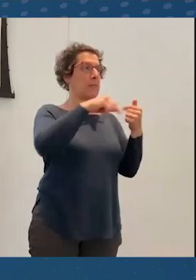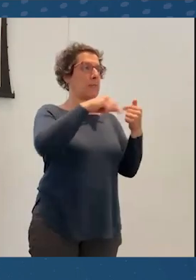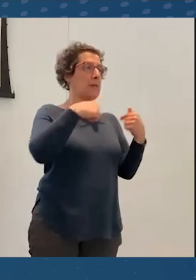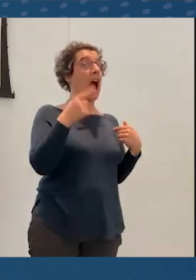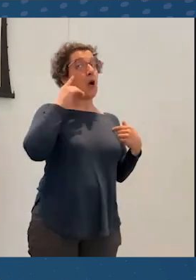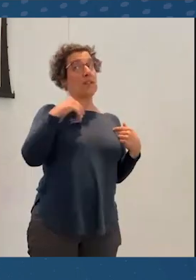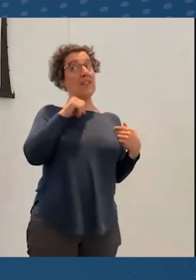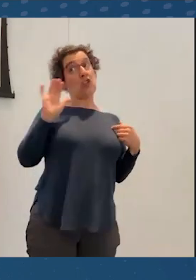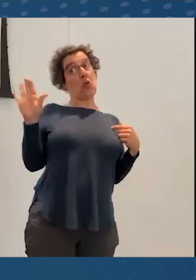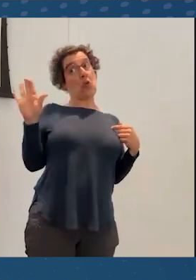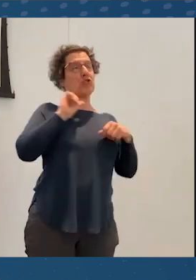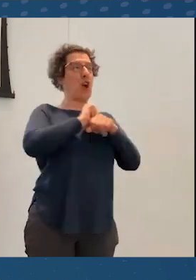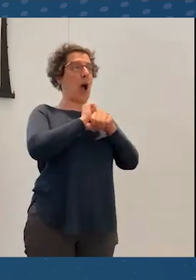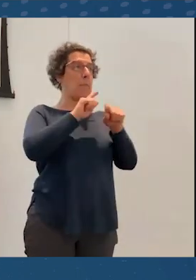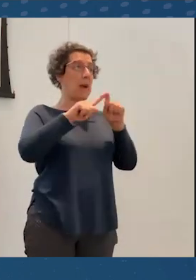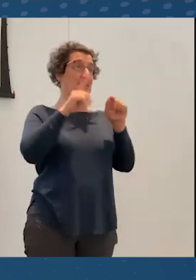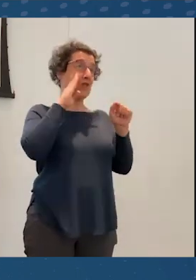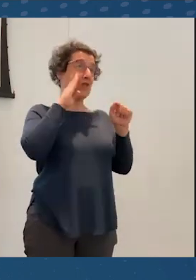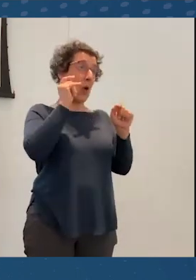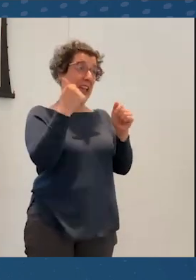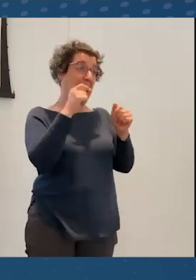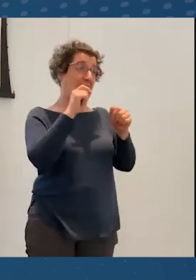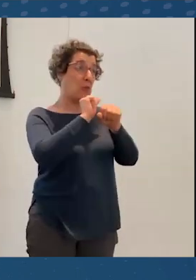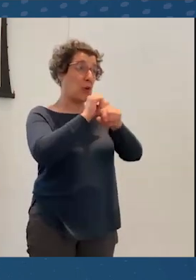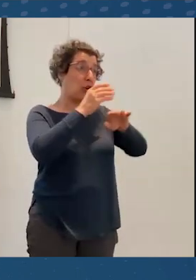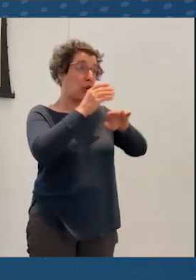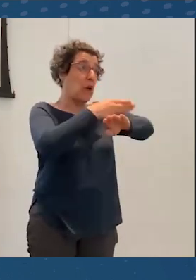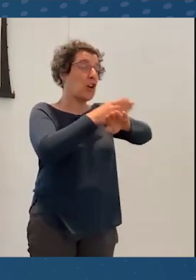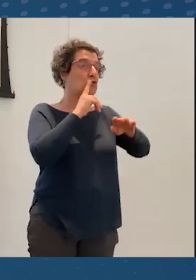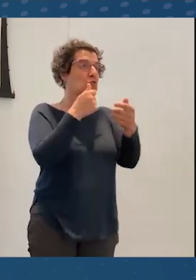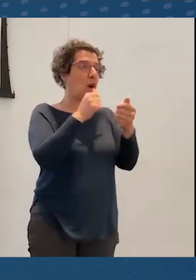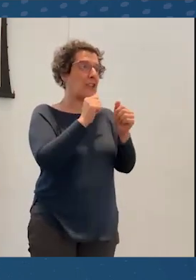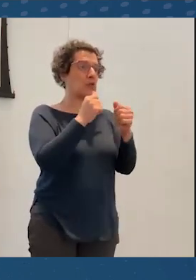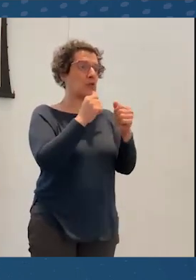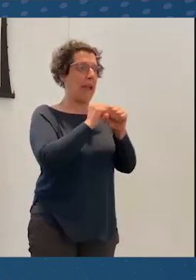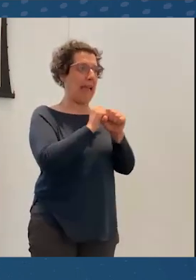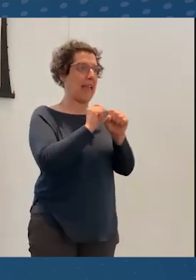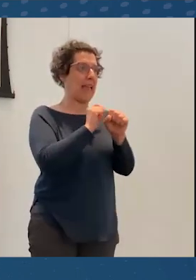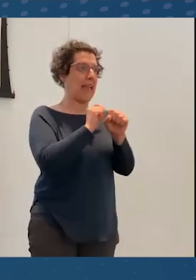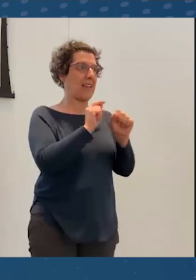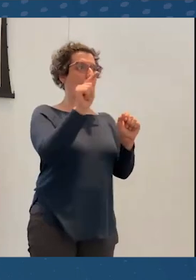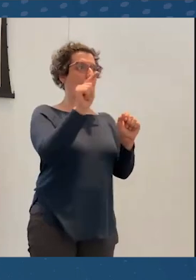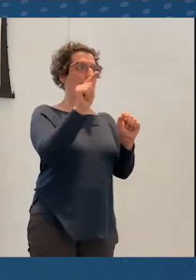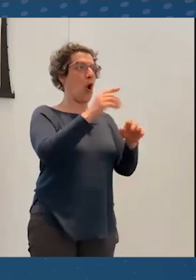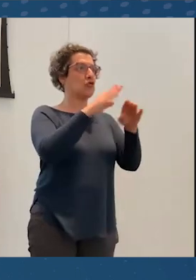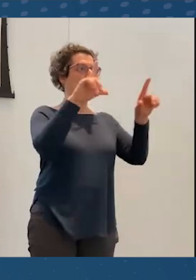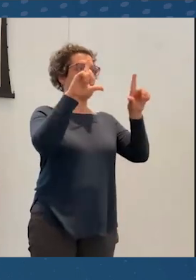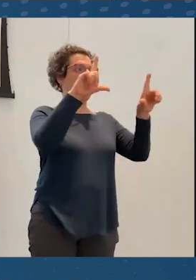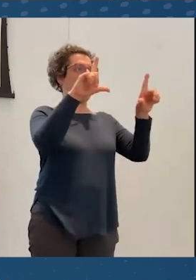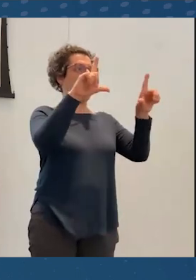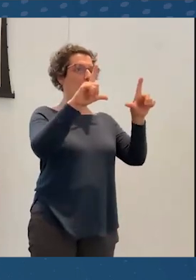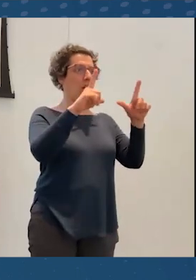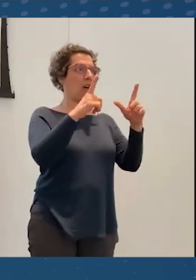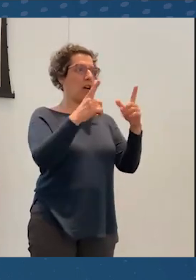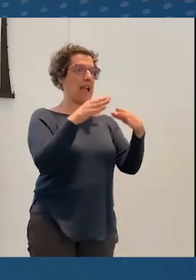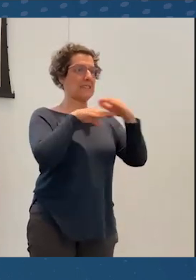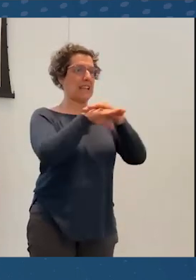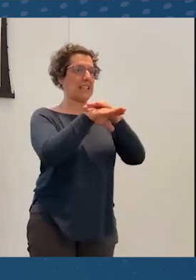but if any work is being done to make the screen shares accessible to people who can't see them.